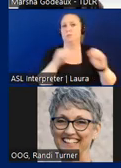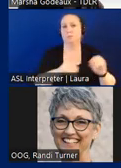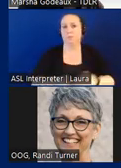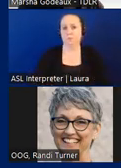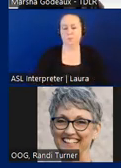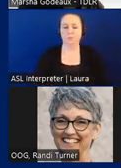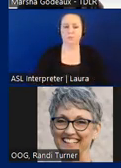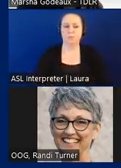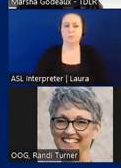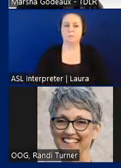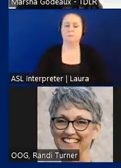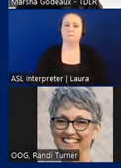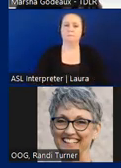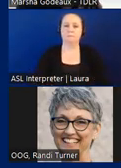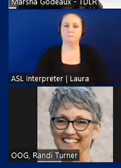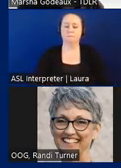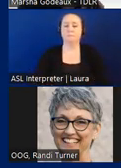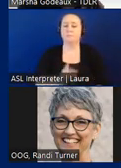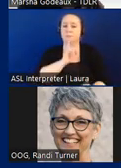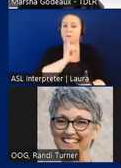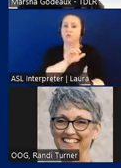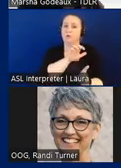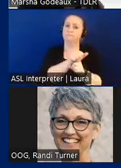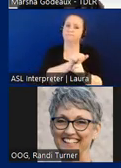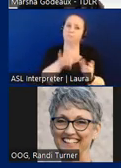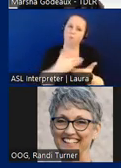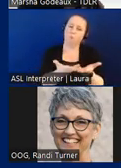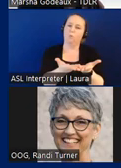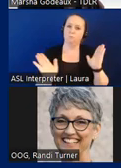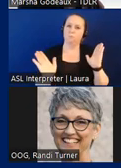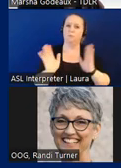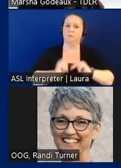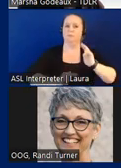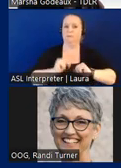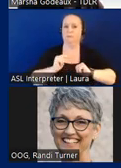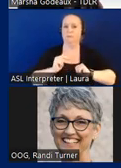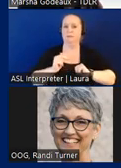To make sure that we're catching all public facilities we're covered, in 1972 state lease